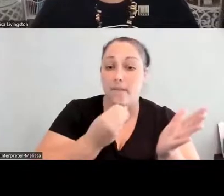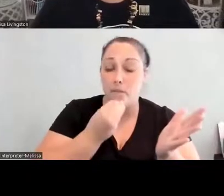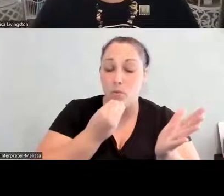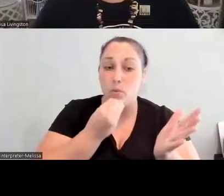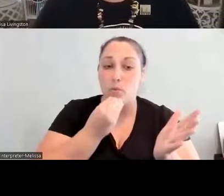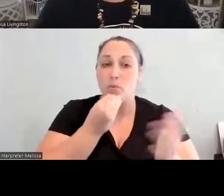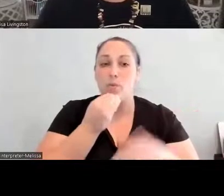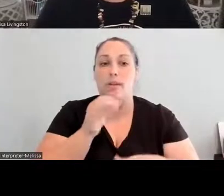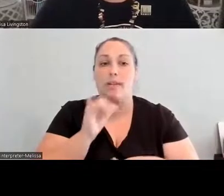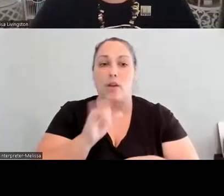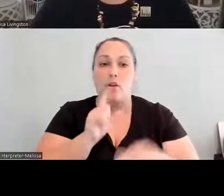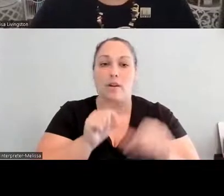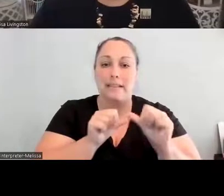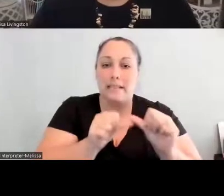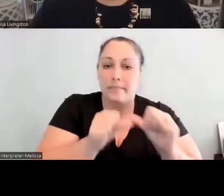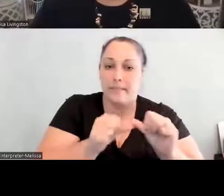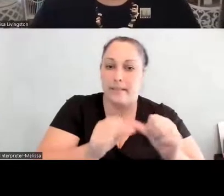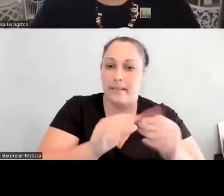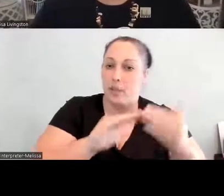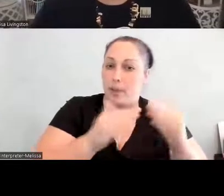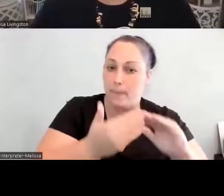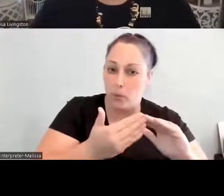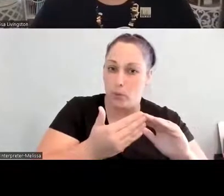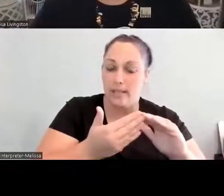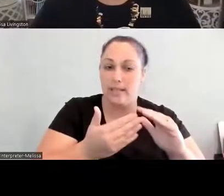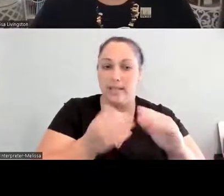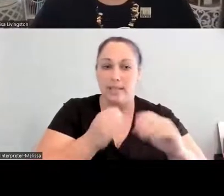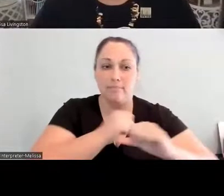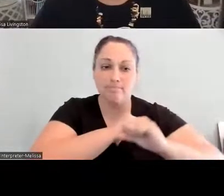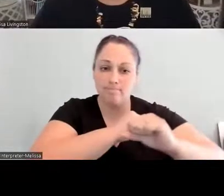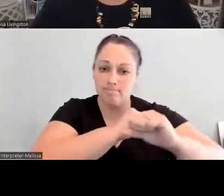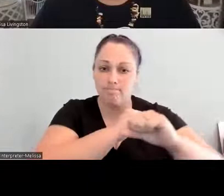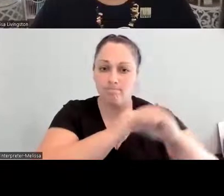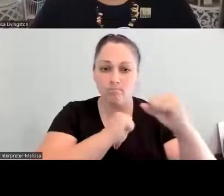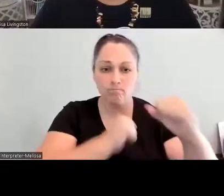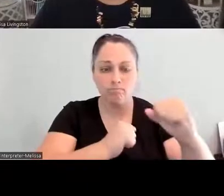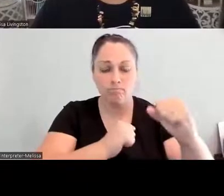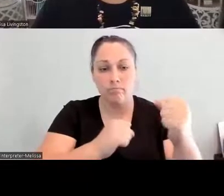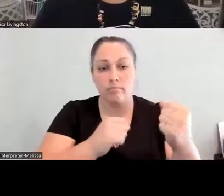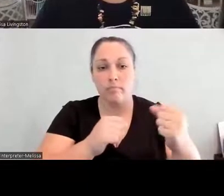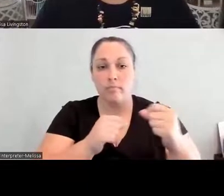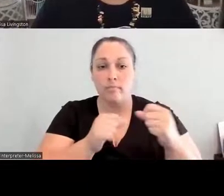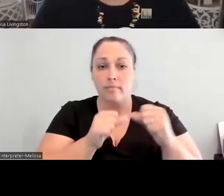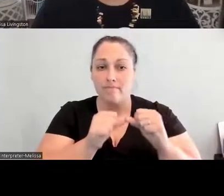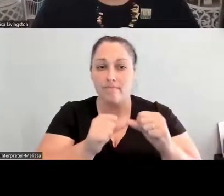that are keeping our communities in resilience to be able to sustain their foods, you know, what do they have in their